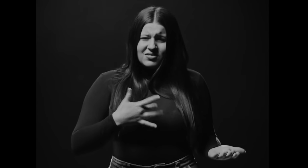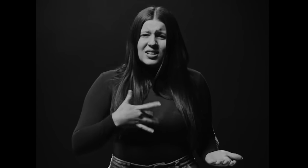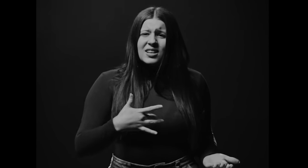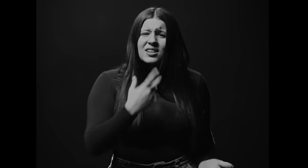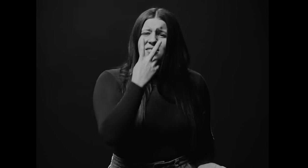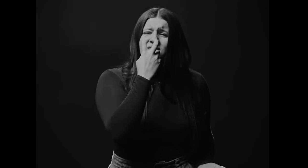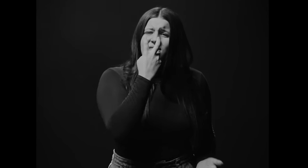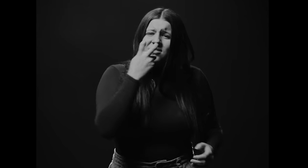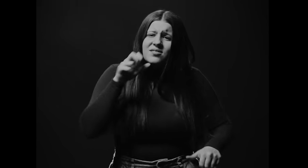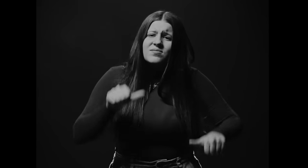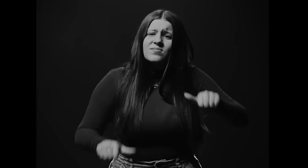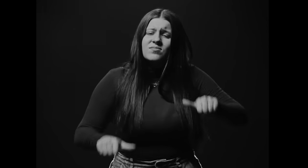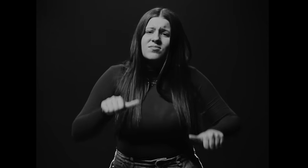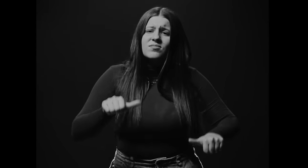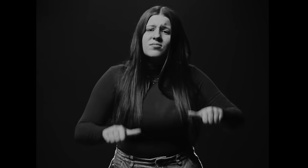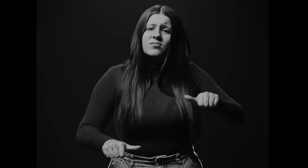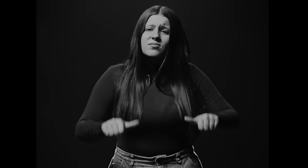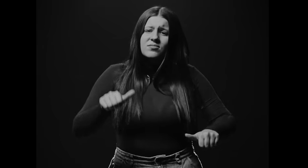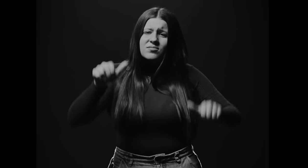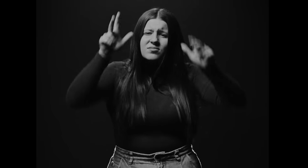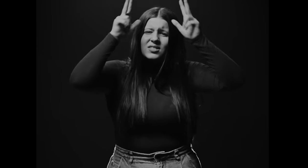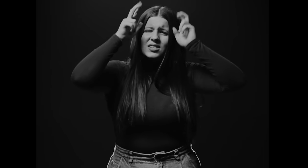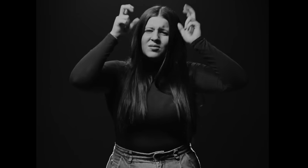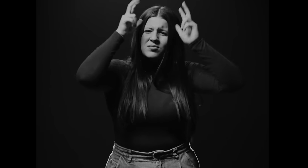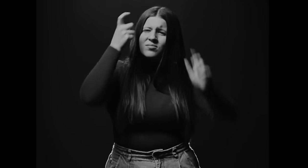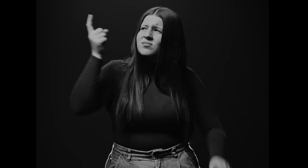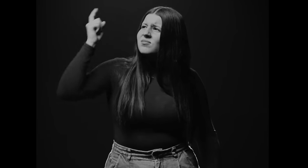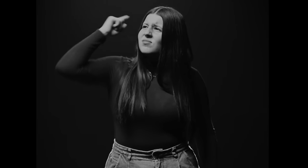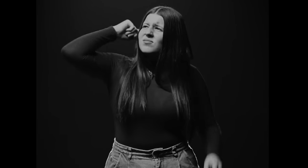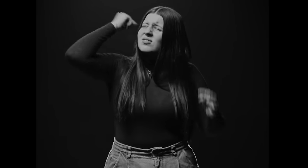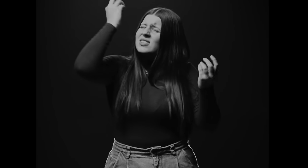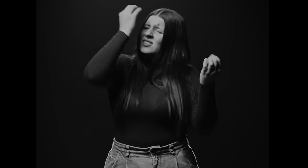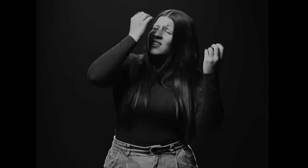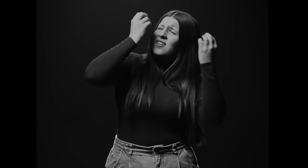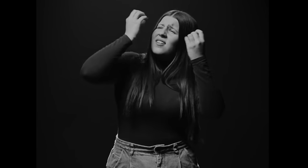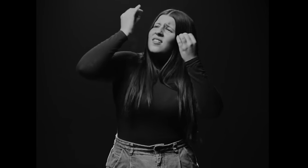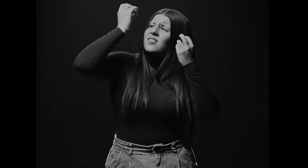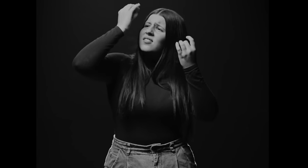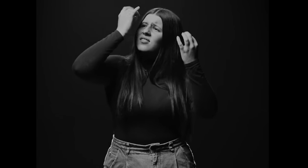I COME UP AGAINST MYSELF WHEN DEMONS IN MY HEAD GET LOUD